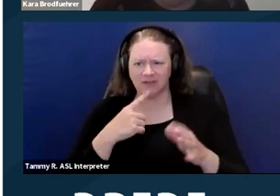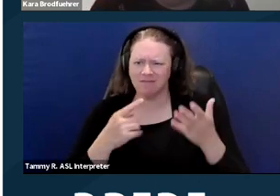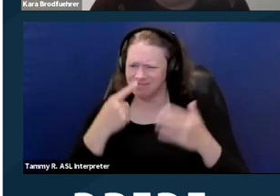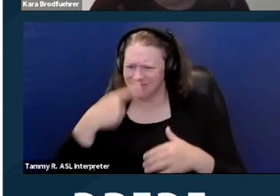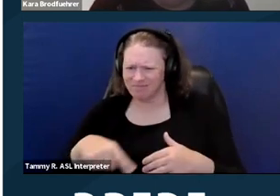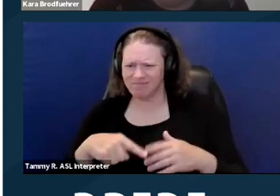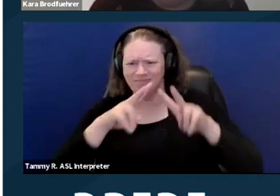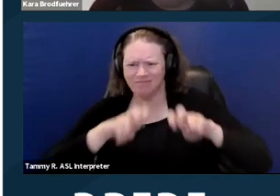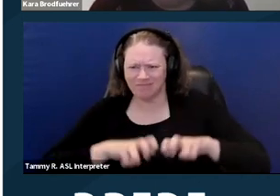So next slide.